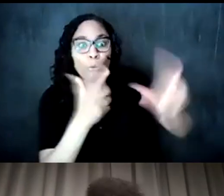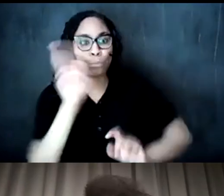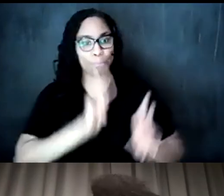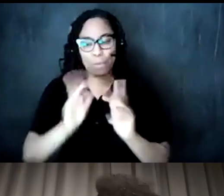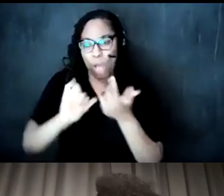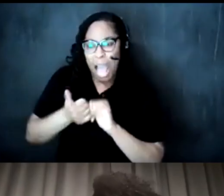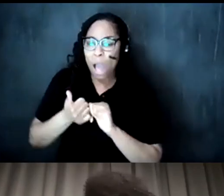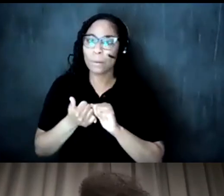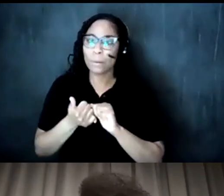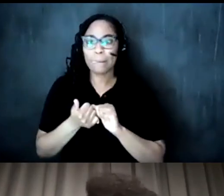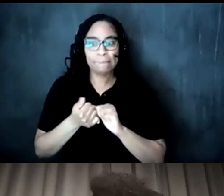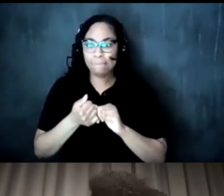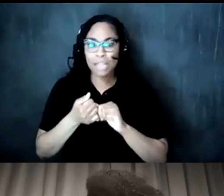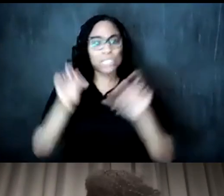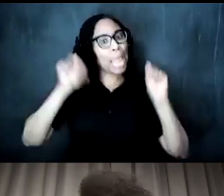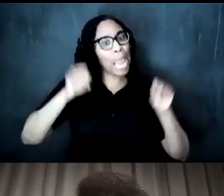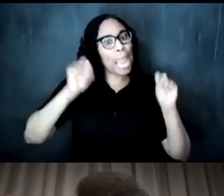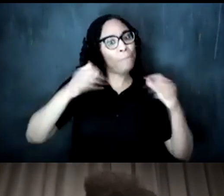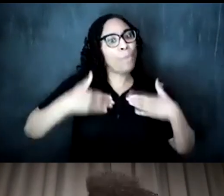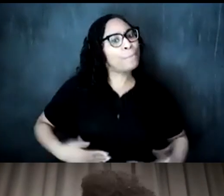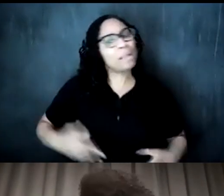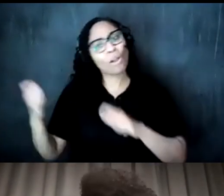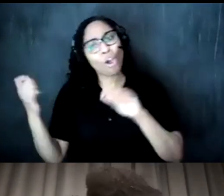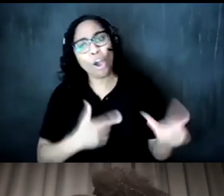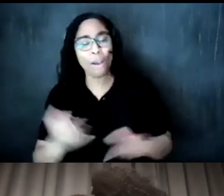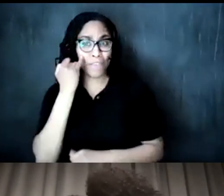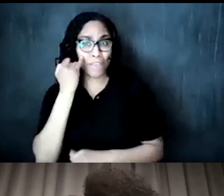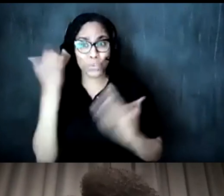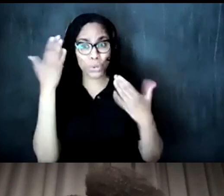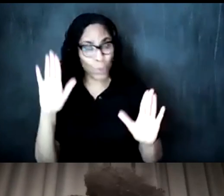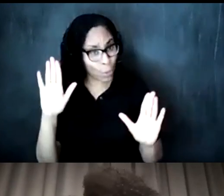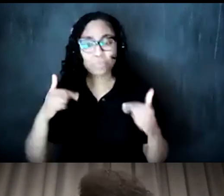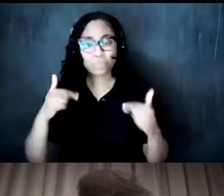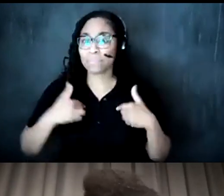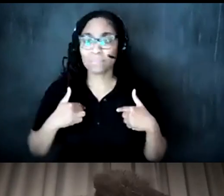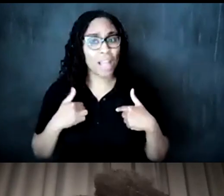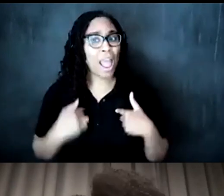just able bodies but for everyone and if you don't know i'm disabled i have one hand very you know